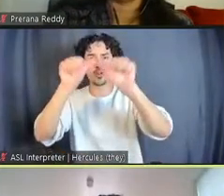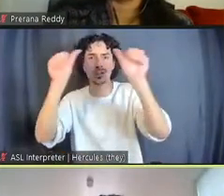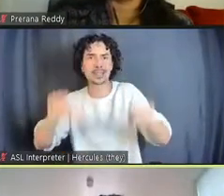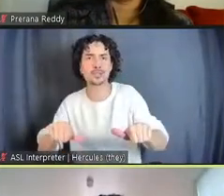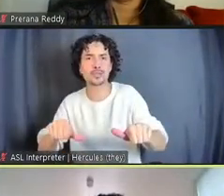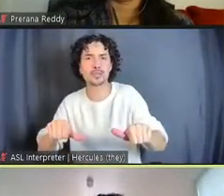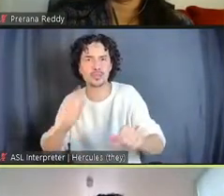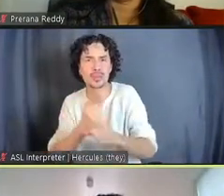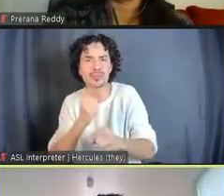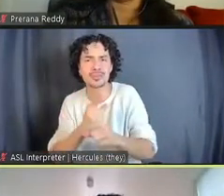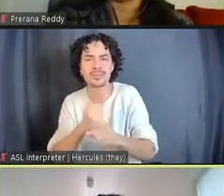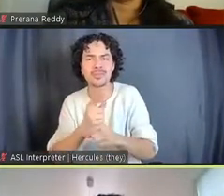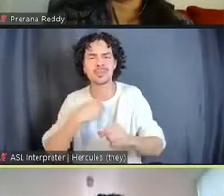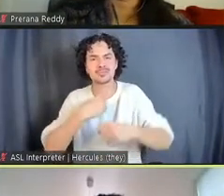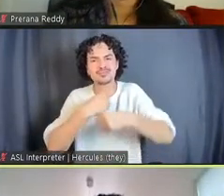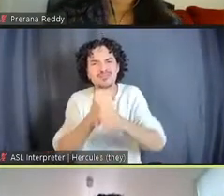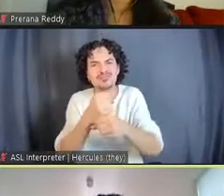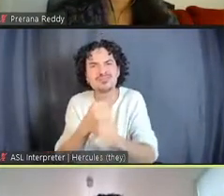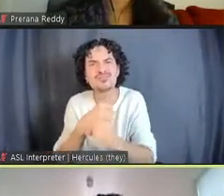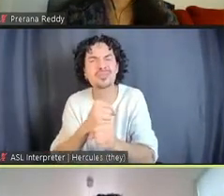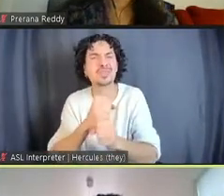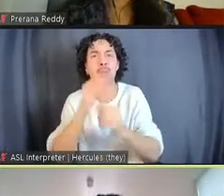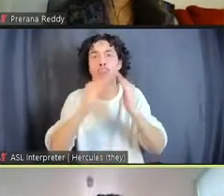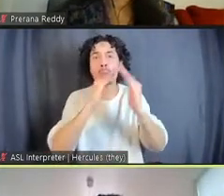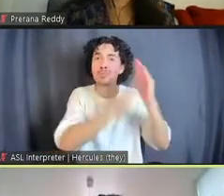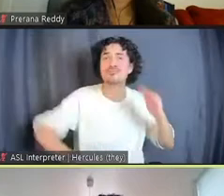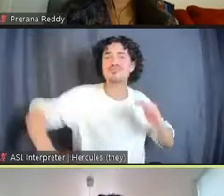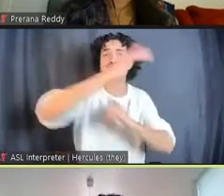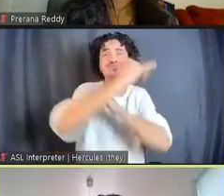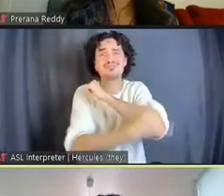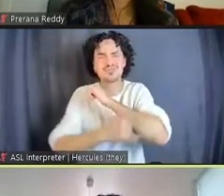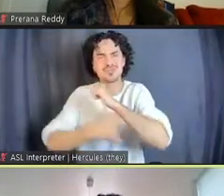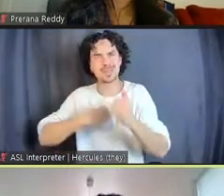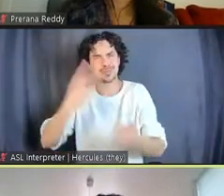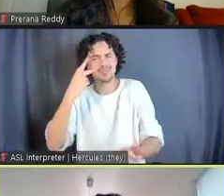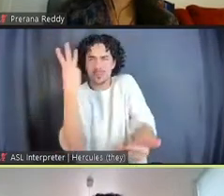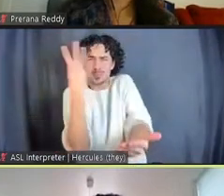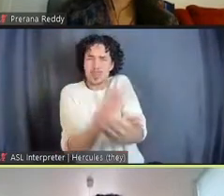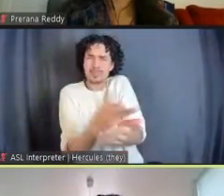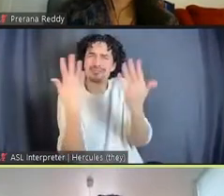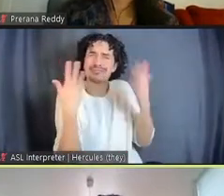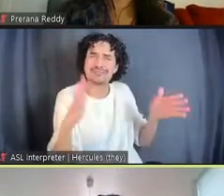In communities all over the country, what we've seen is that people want a one-stop shop, right?